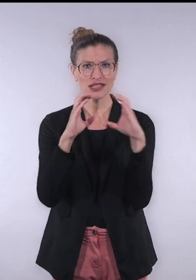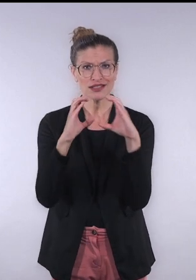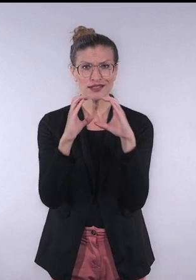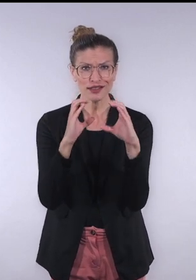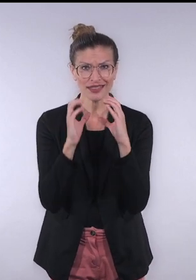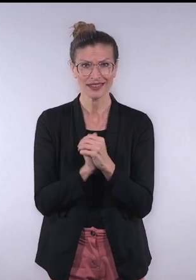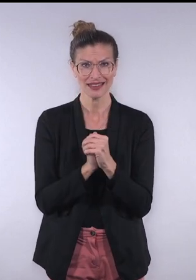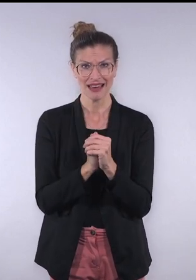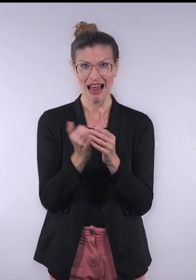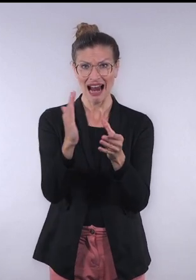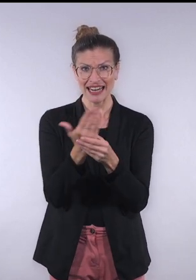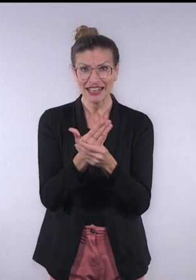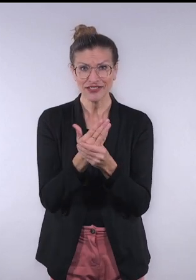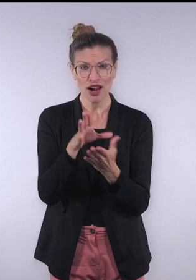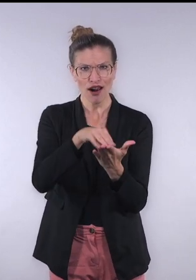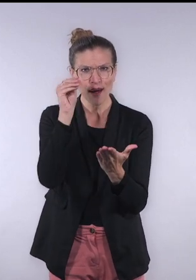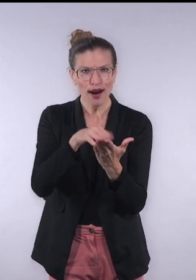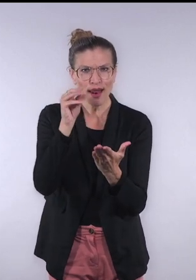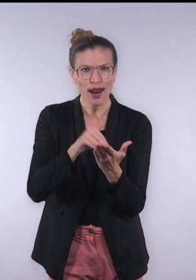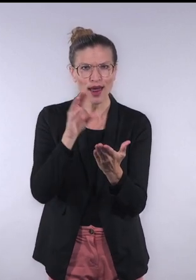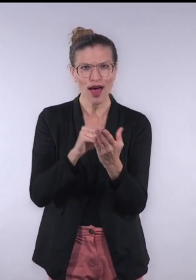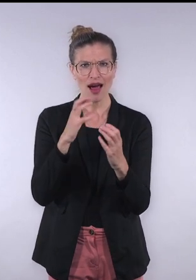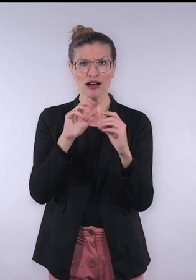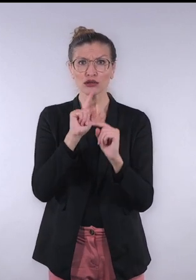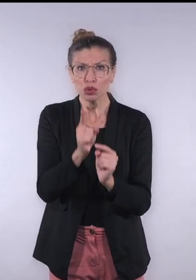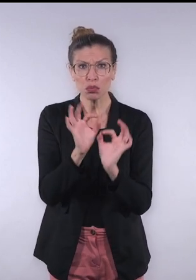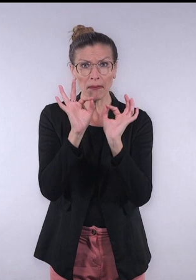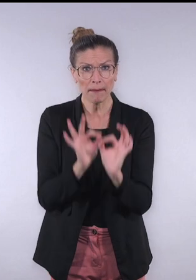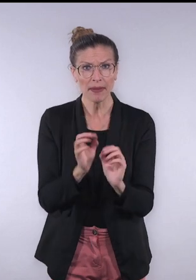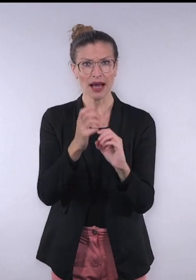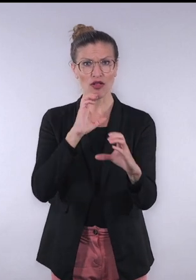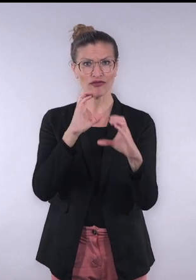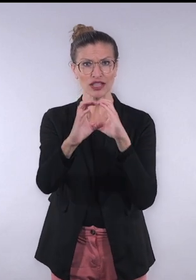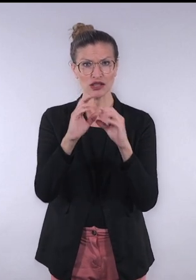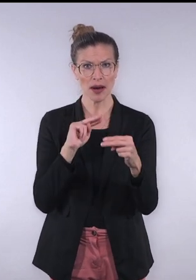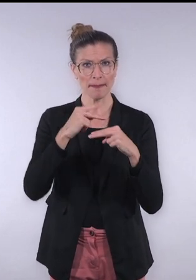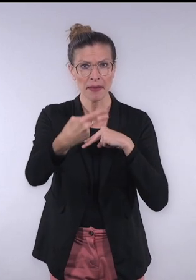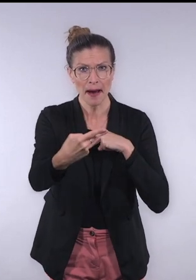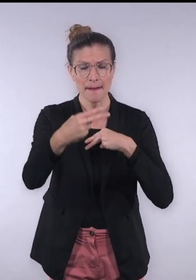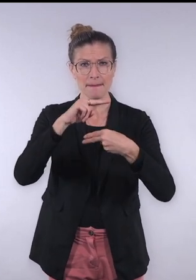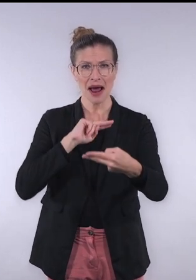Alana AI achieves this by learning from real conversations and by integrating typical features